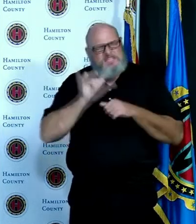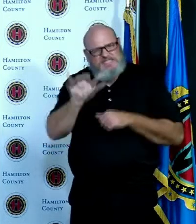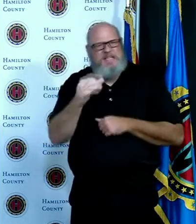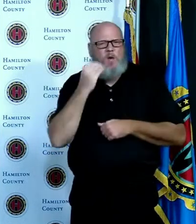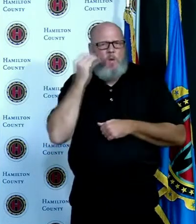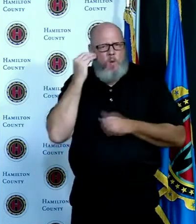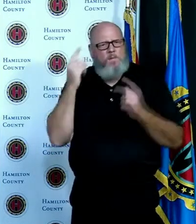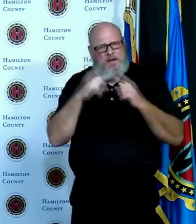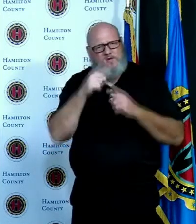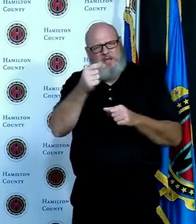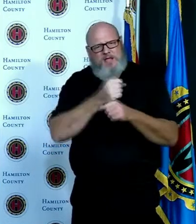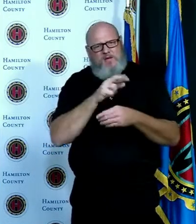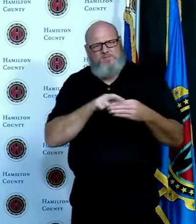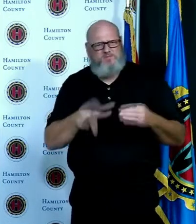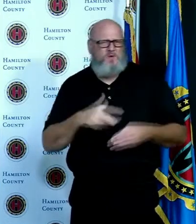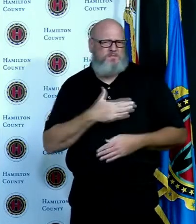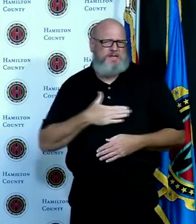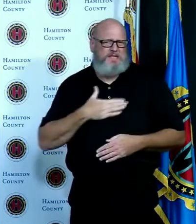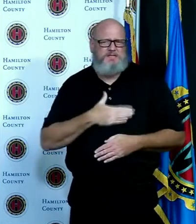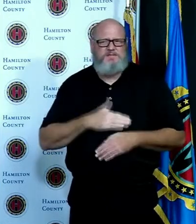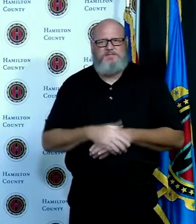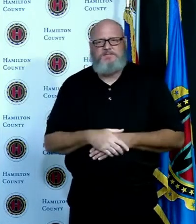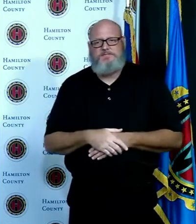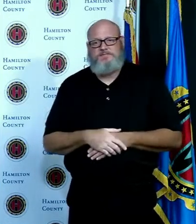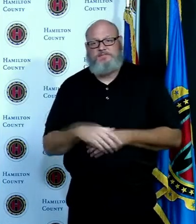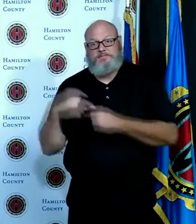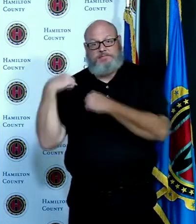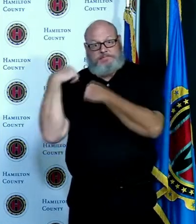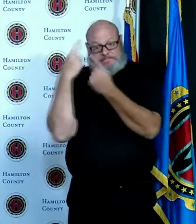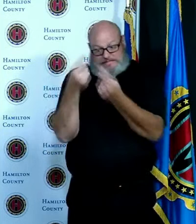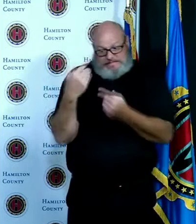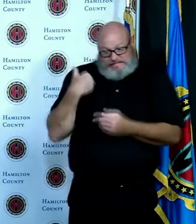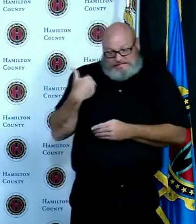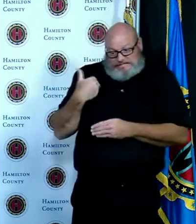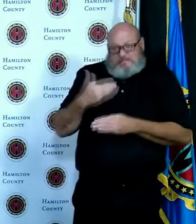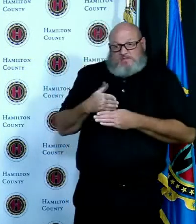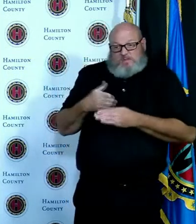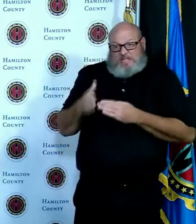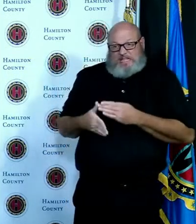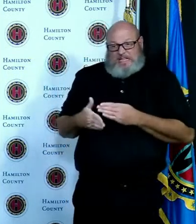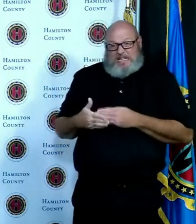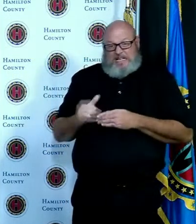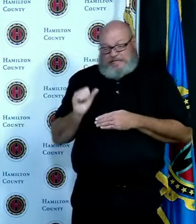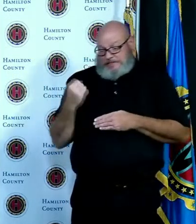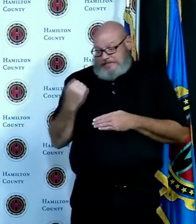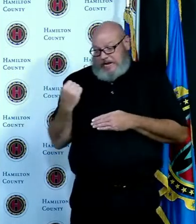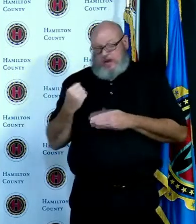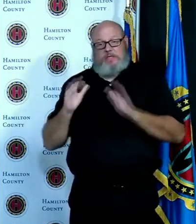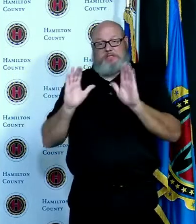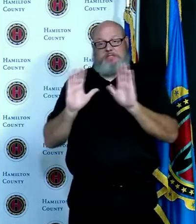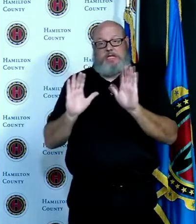this past weekend we had 335 cases on Saturday and Sunday which is definitely our worst weekend on